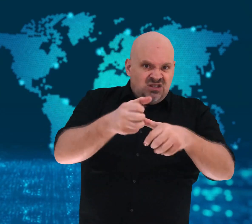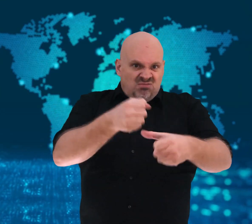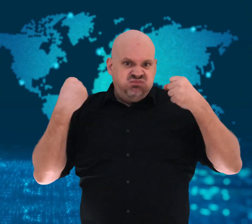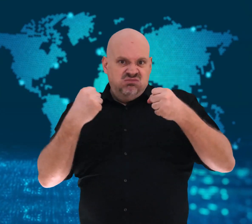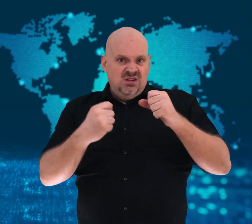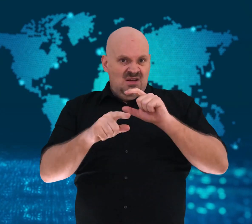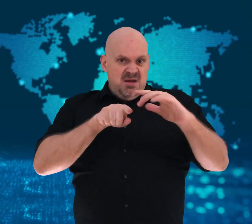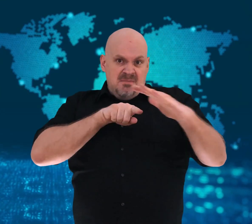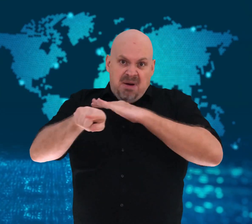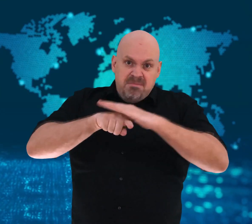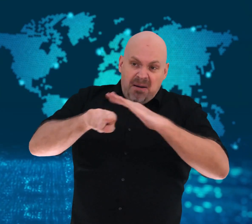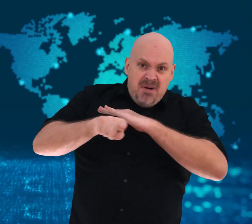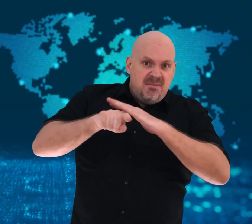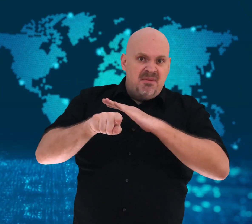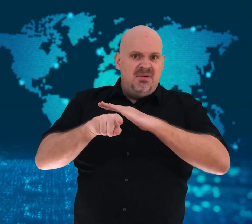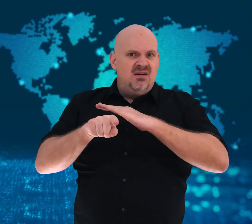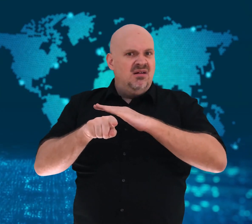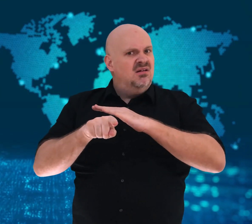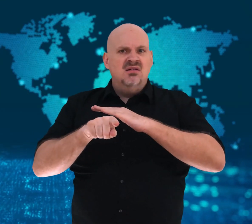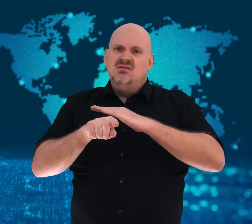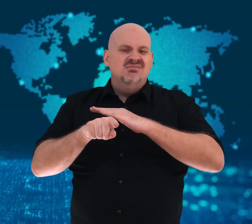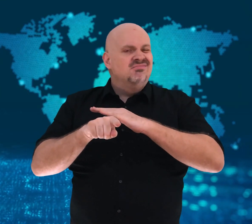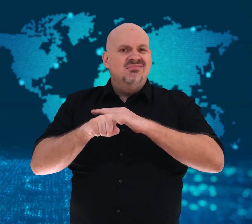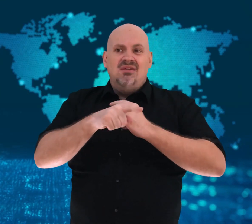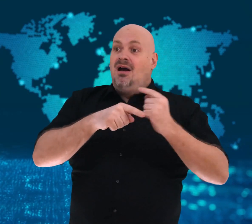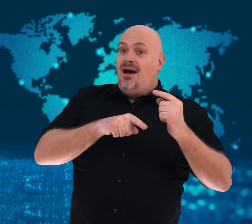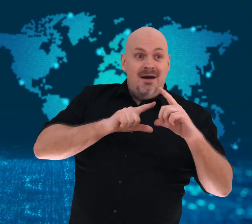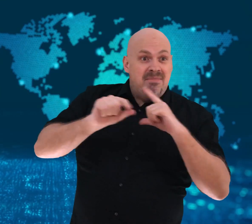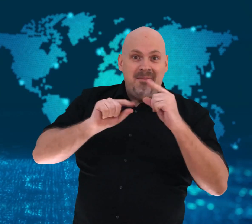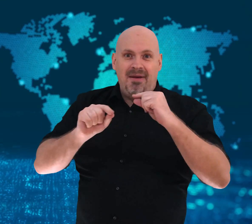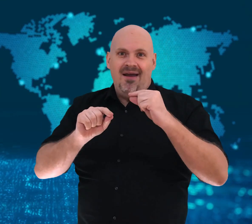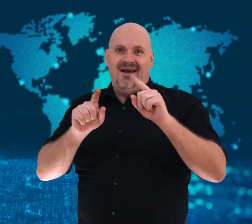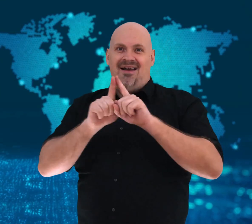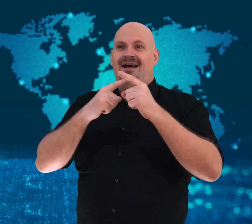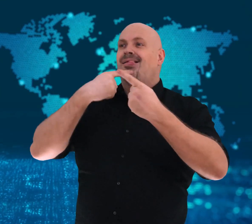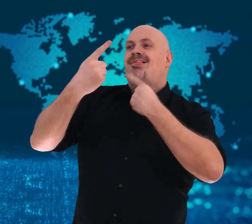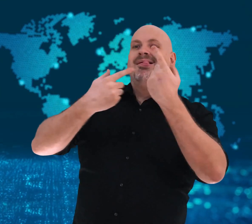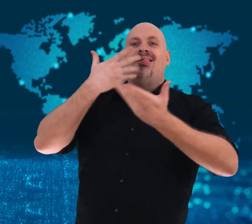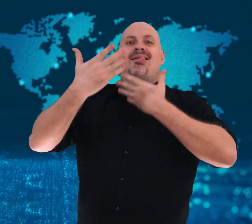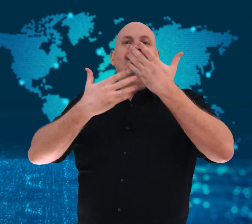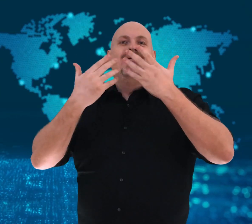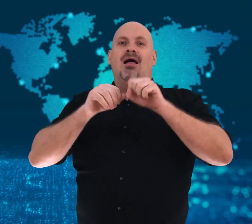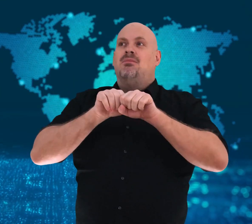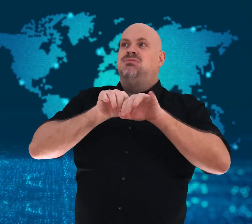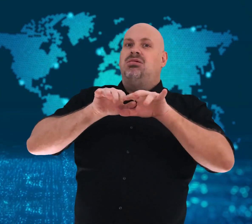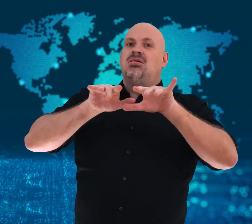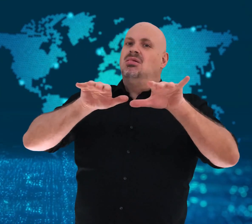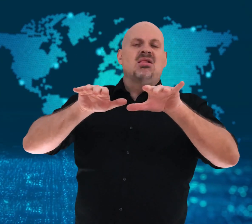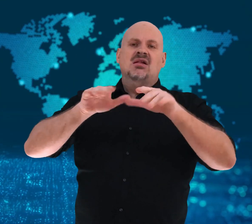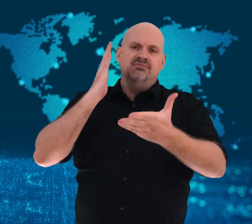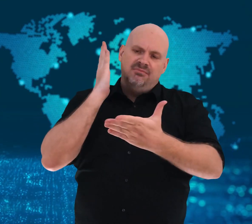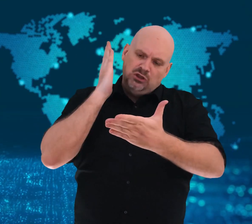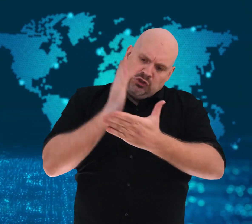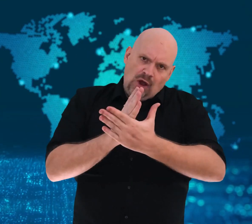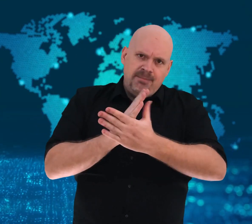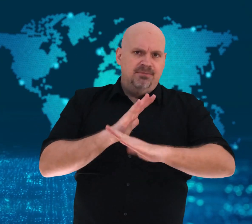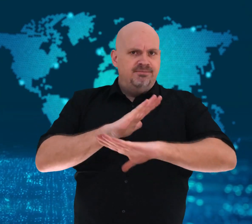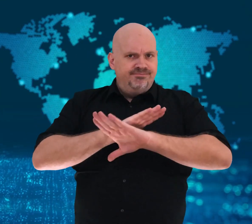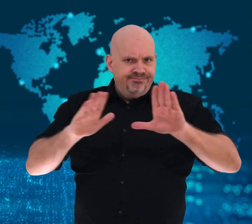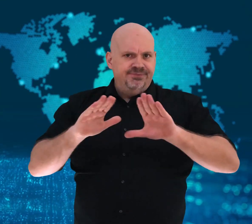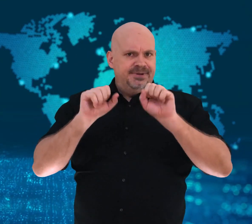He emphasized that prison attackers and escapees should not